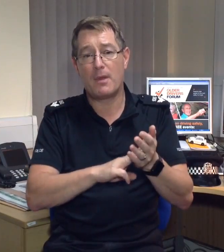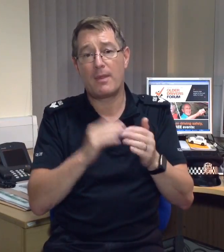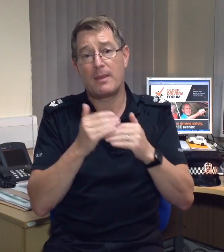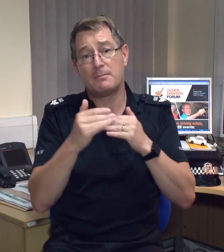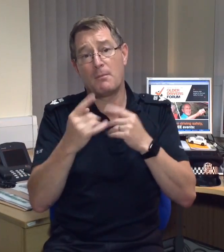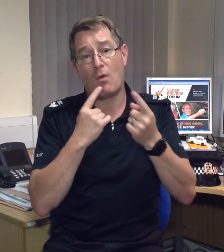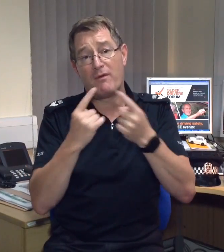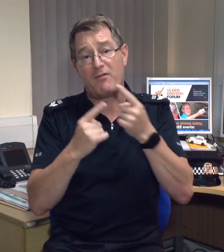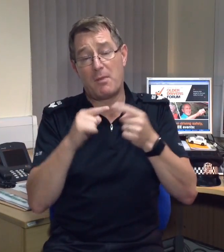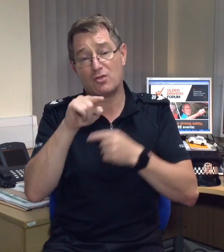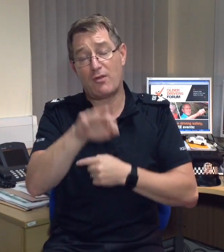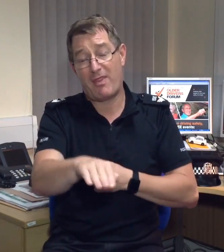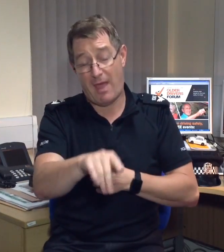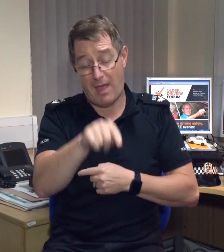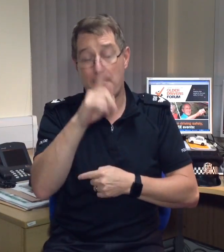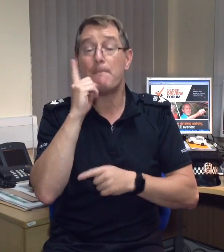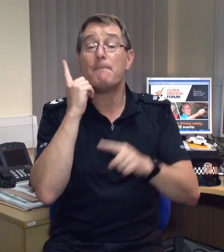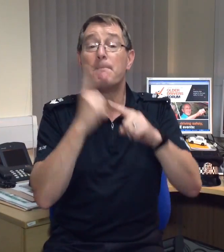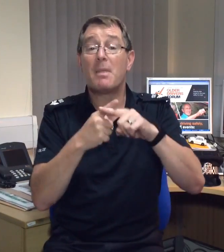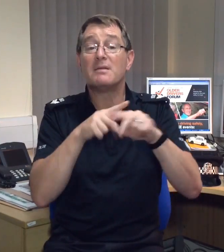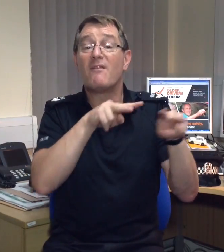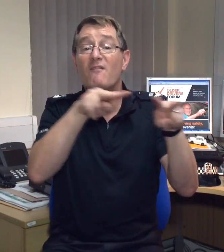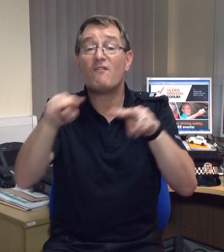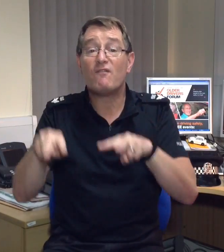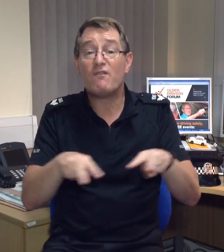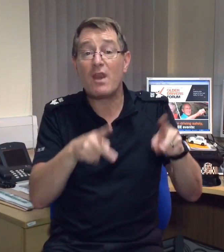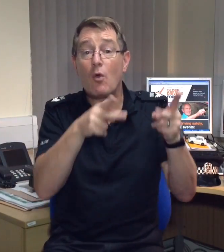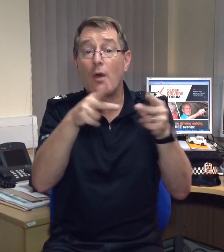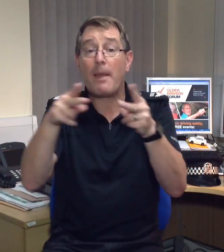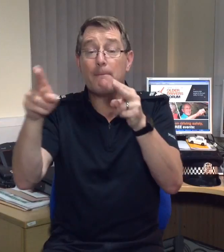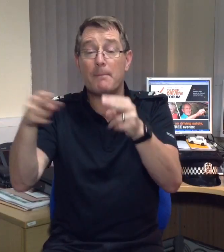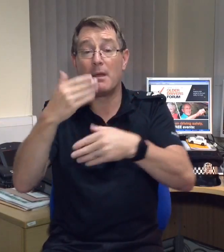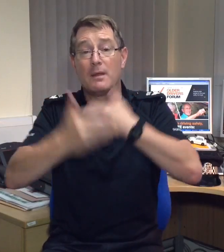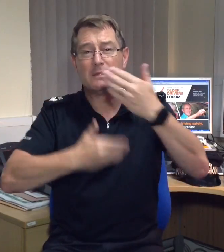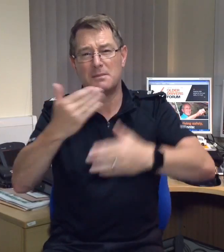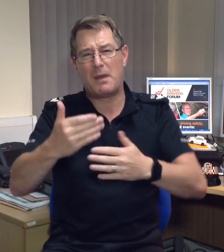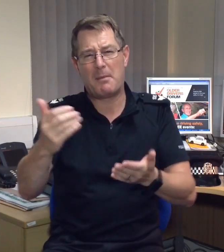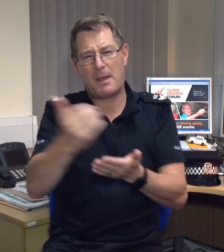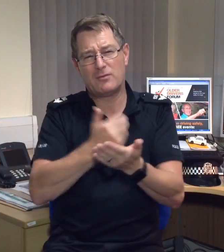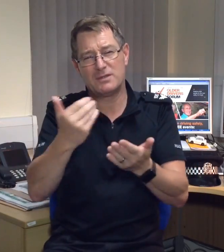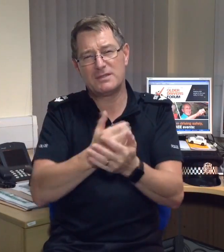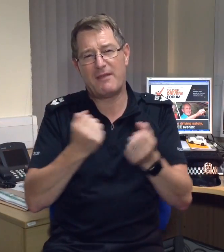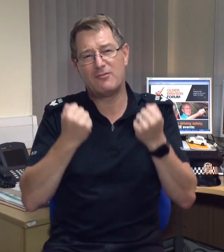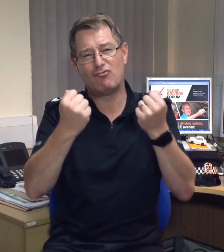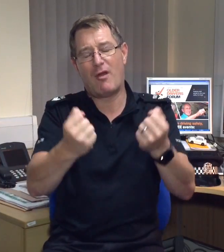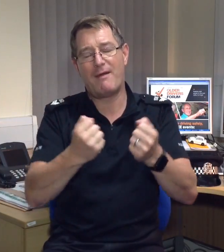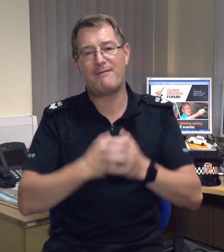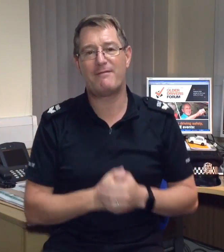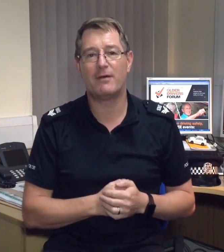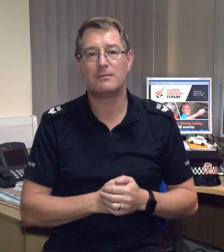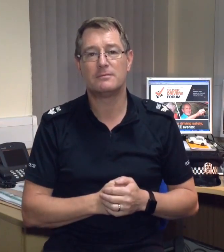where you'll find more information and videos clips about safer driving.